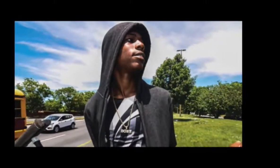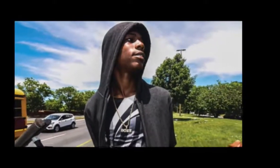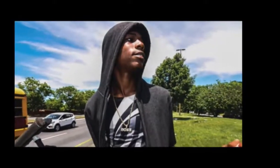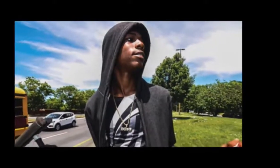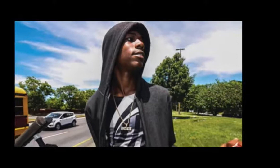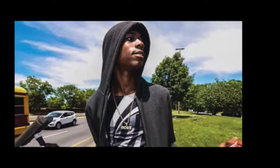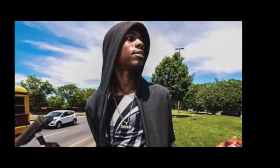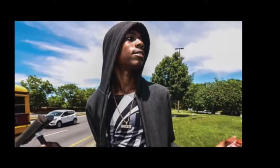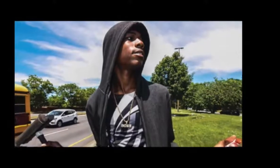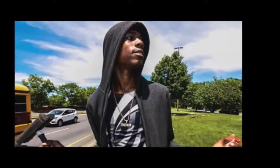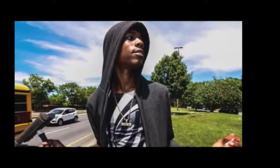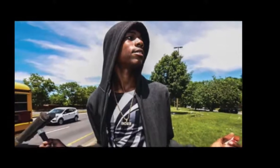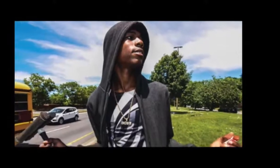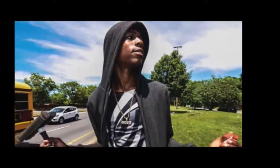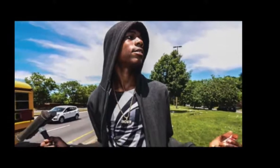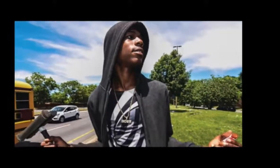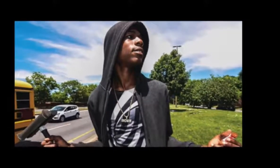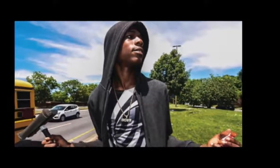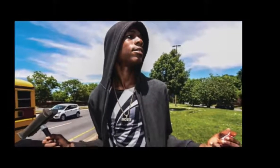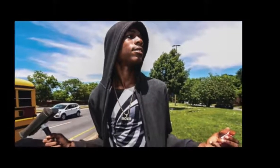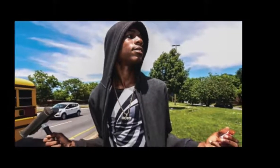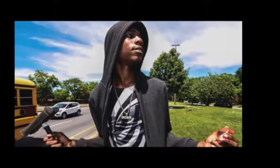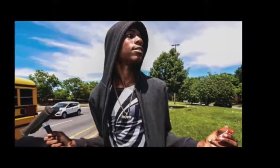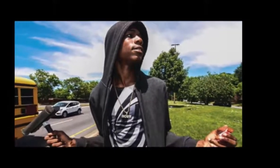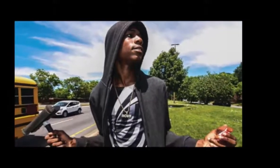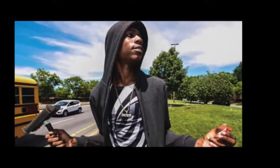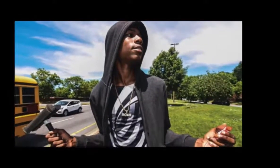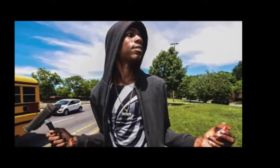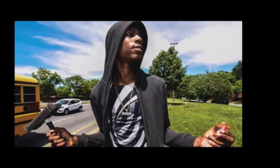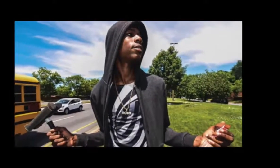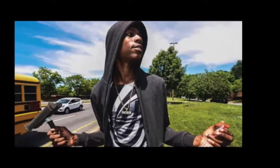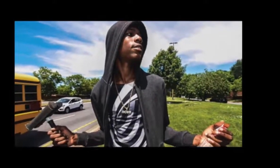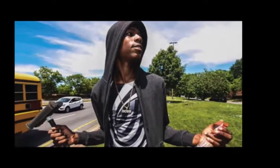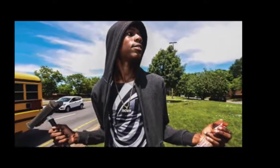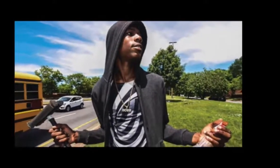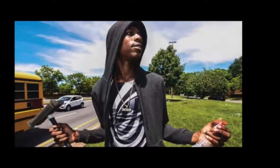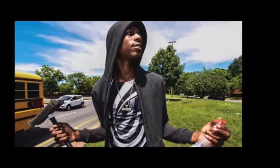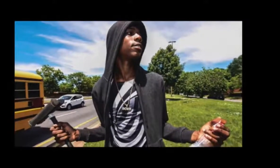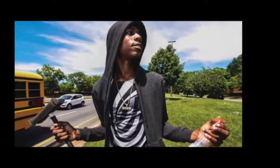if only a little by their own hand but more than anything perhaps we should